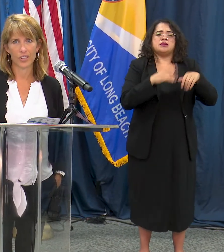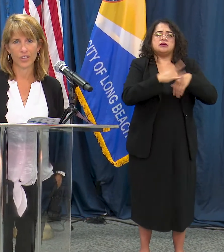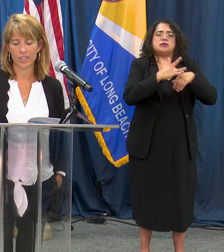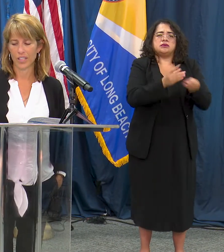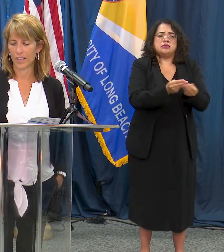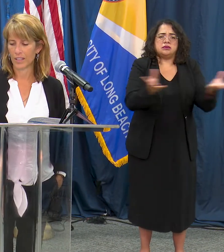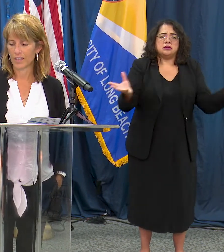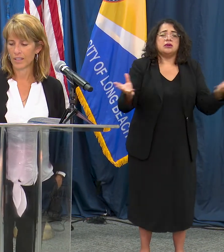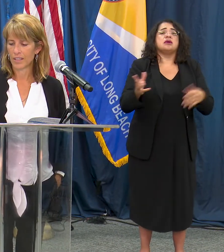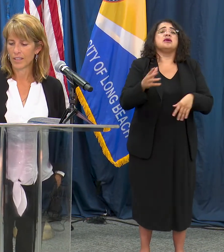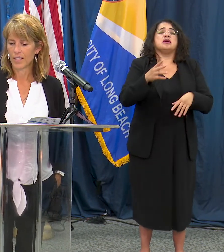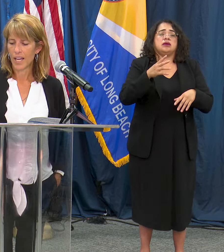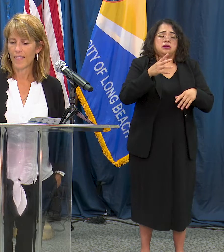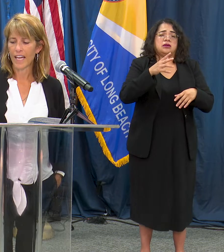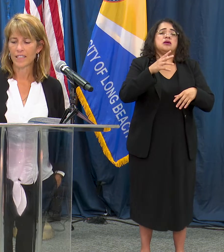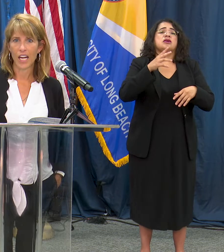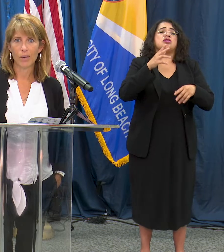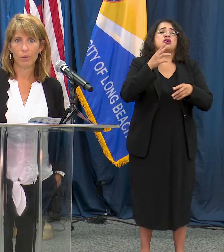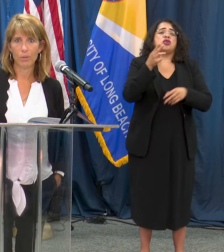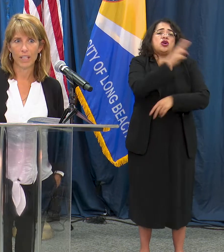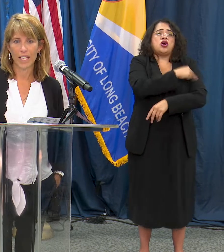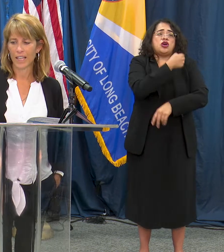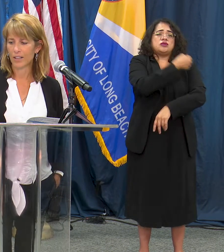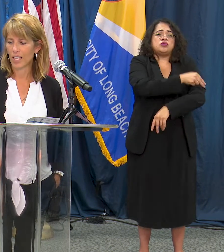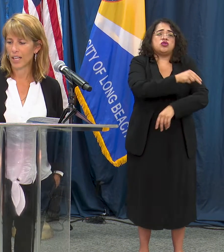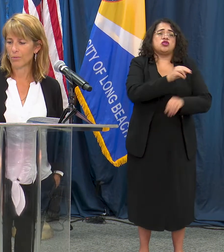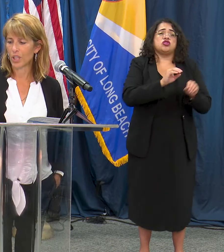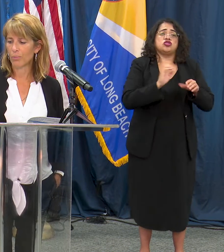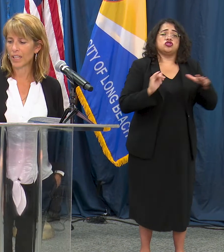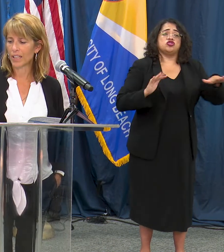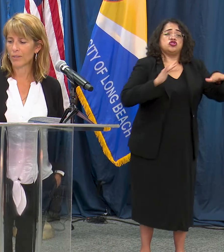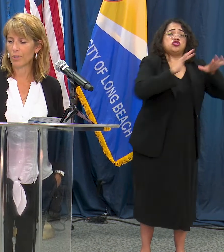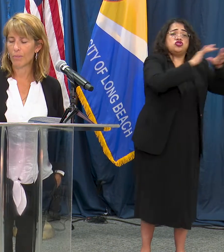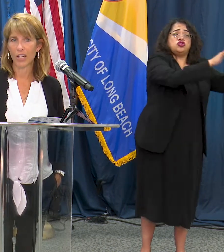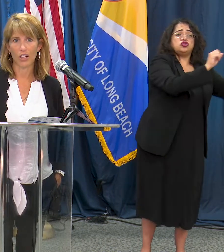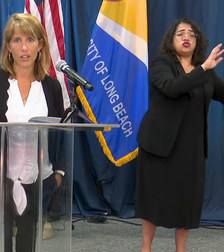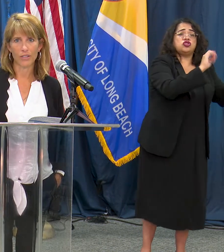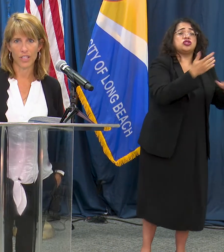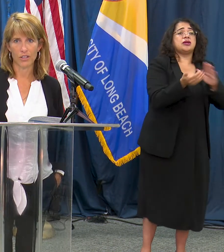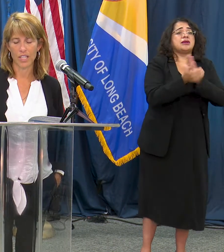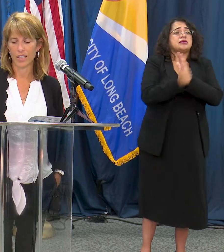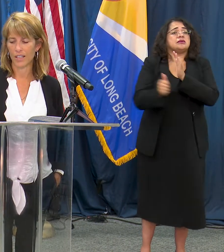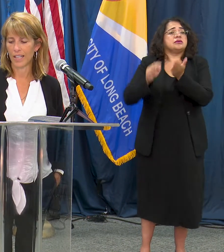facilities. At that time when we began reopening, we met all of these criteria.